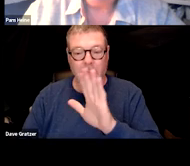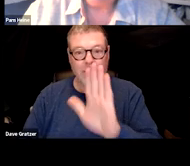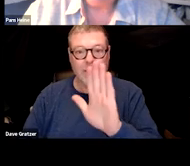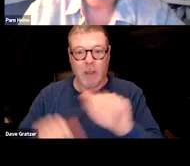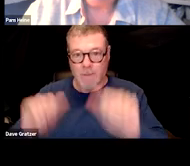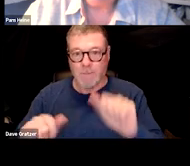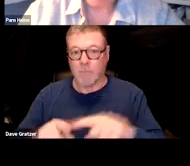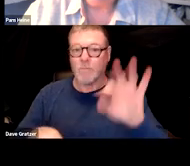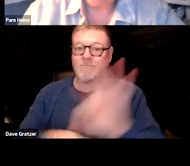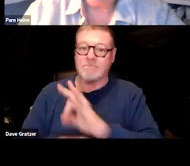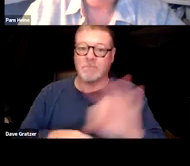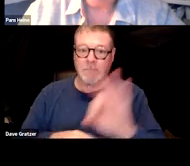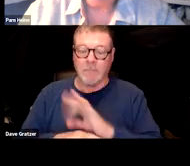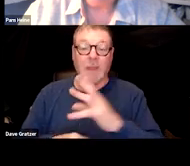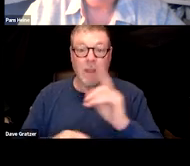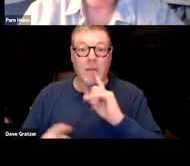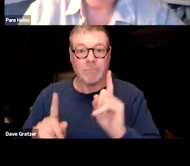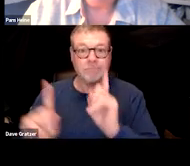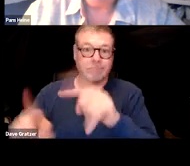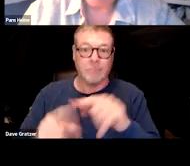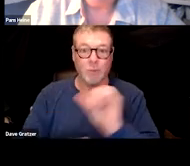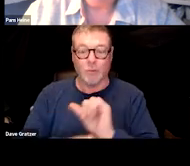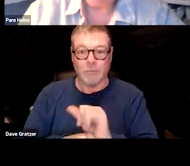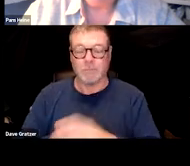to function and ultimately work, more than anything.